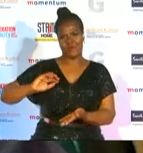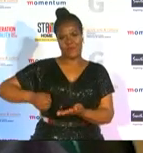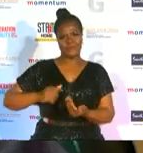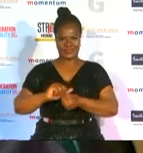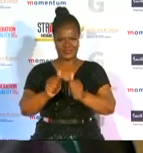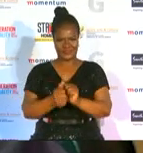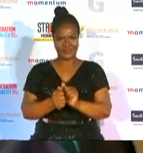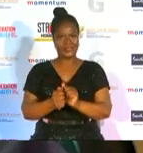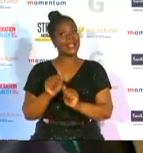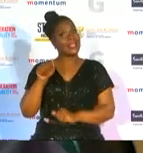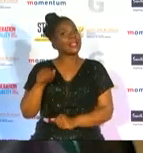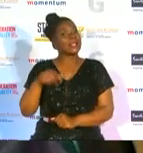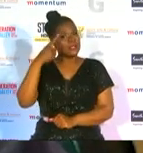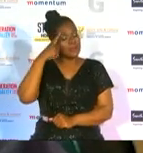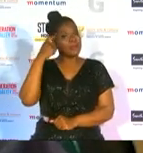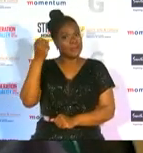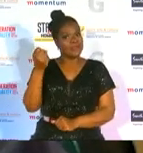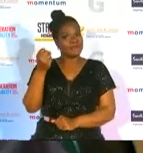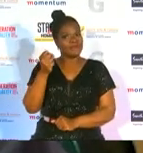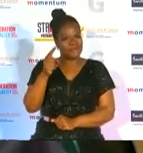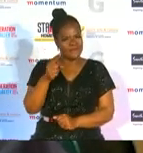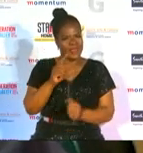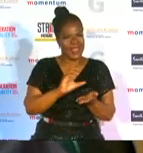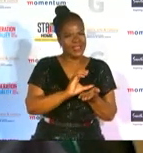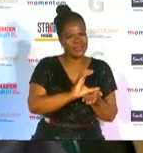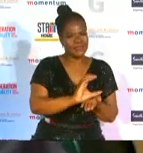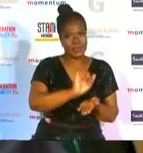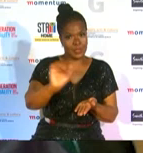believe that your investment will also pave the